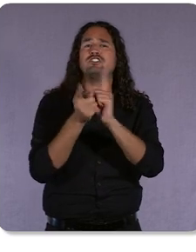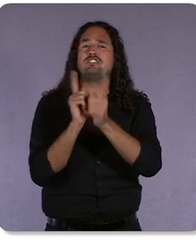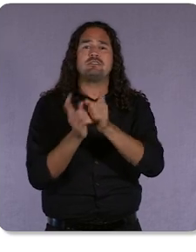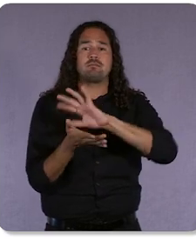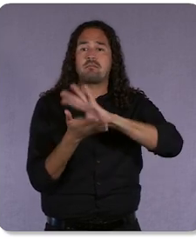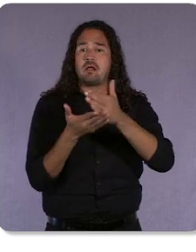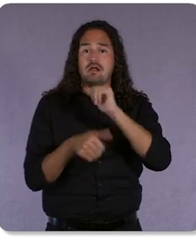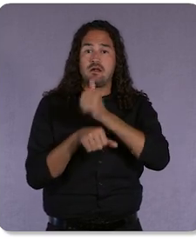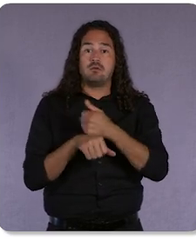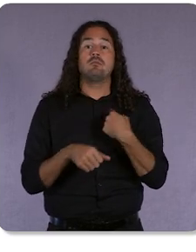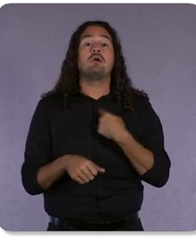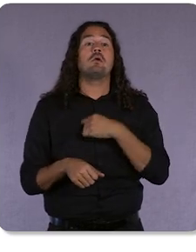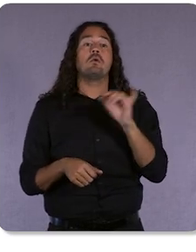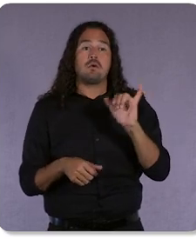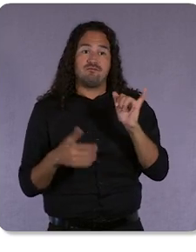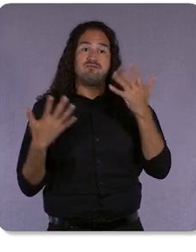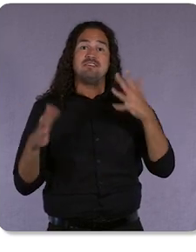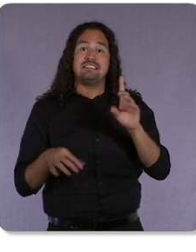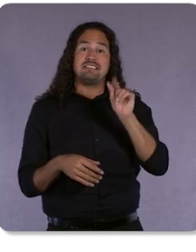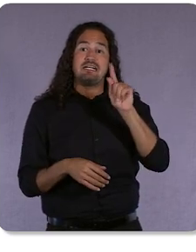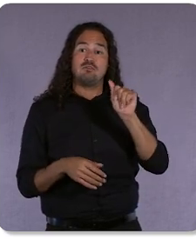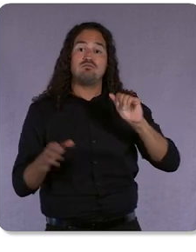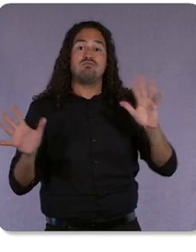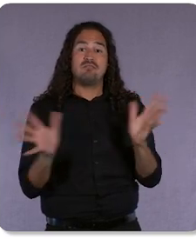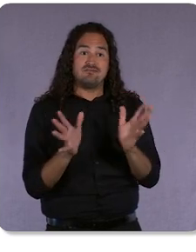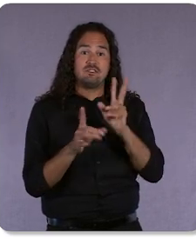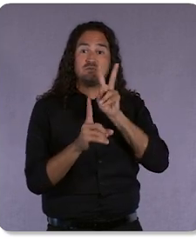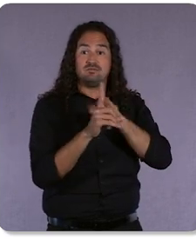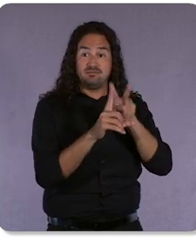default attribution model for most new conversion actions, meaning it’s simpler than ever to use.